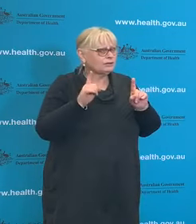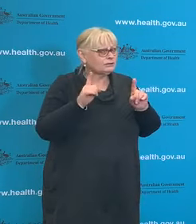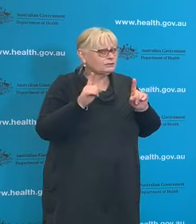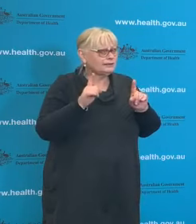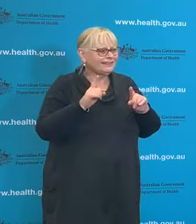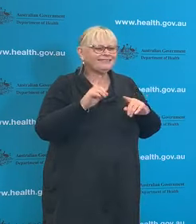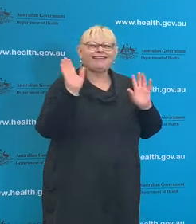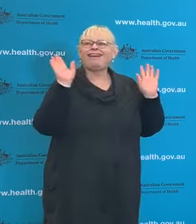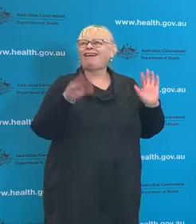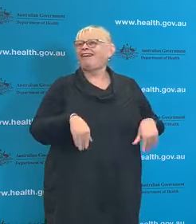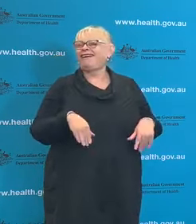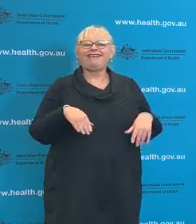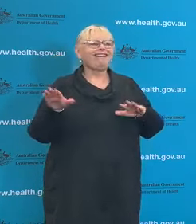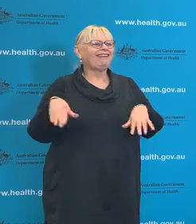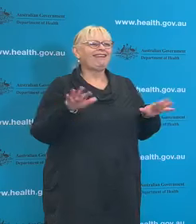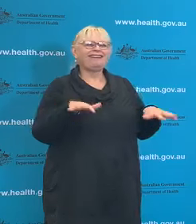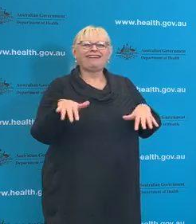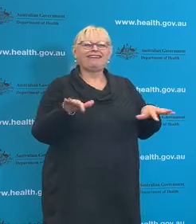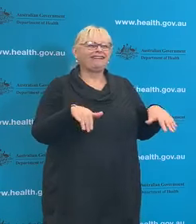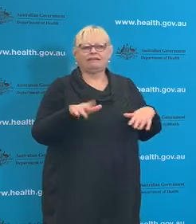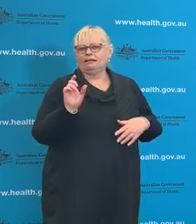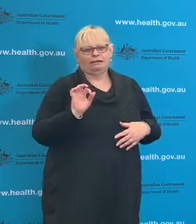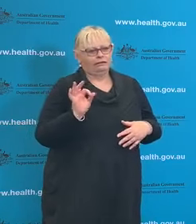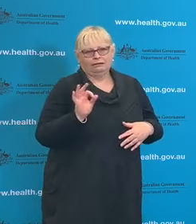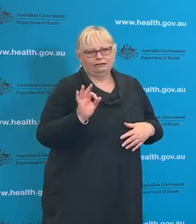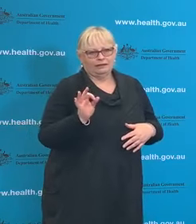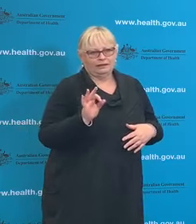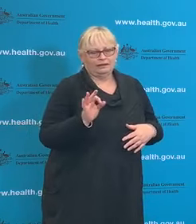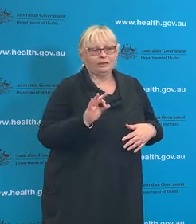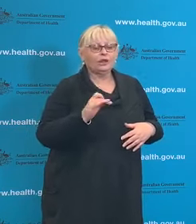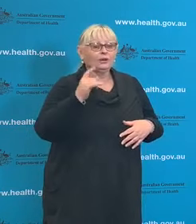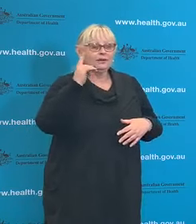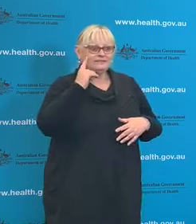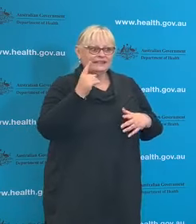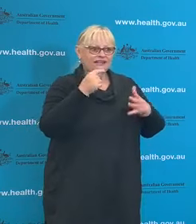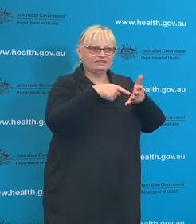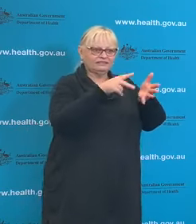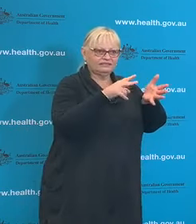ball. We've seen evidence and pictures in the news and on the television of those